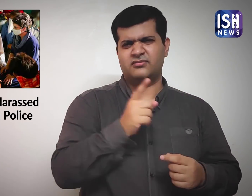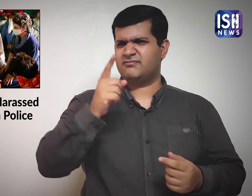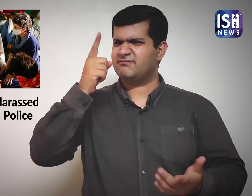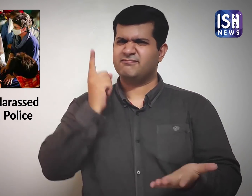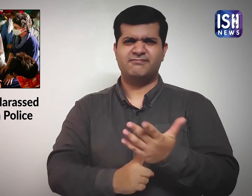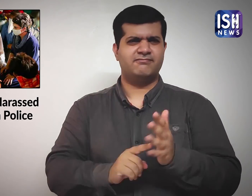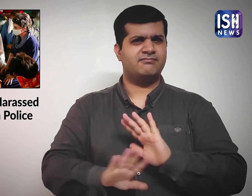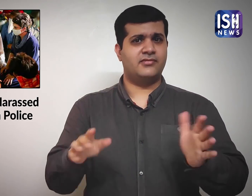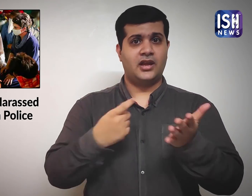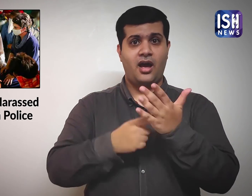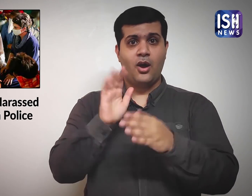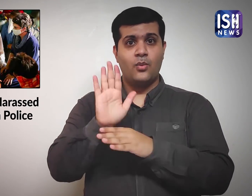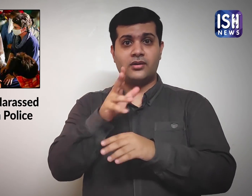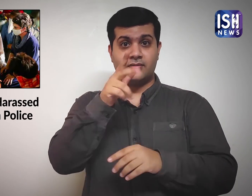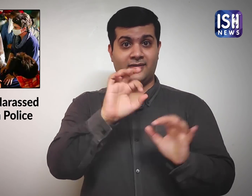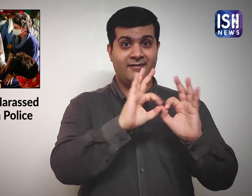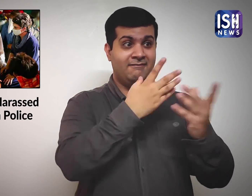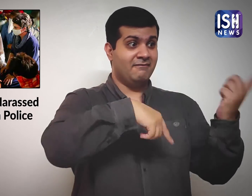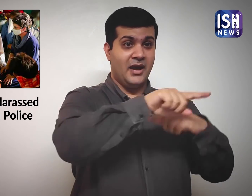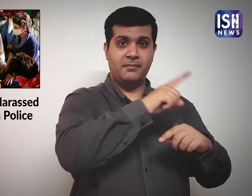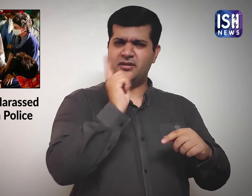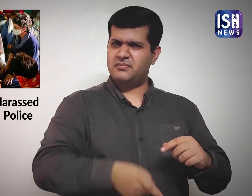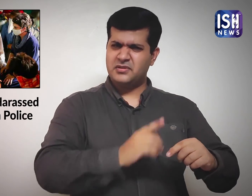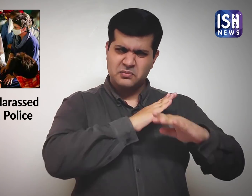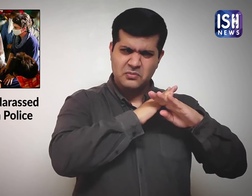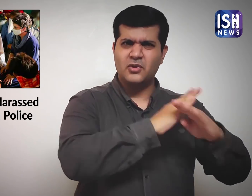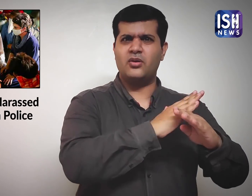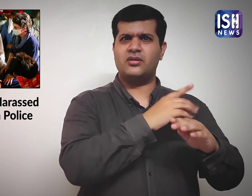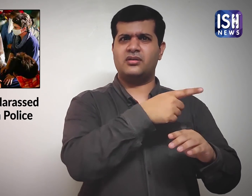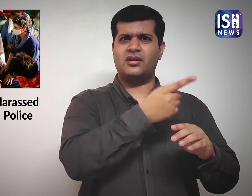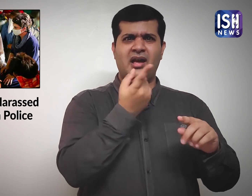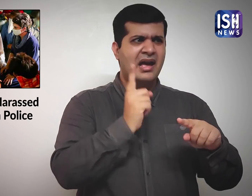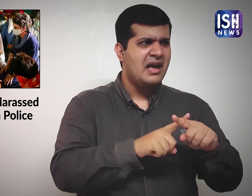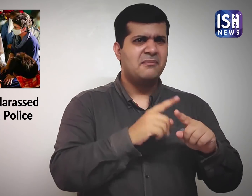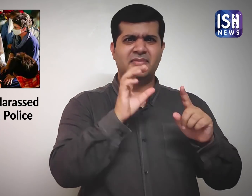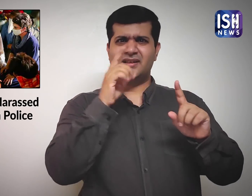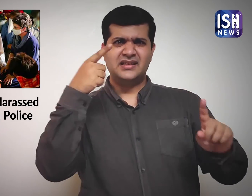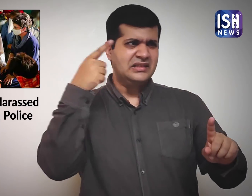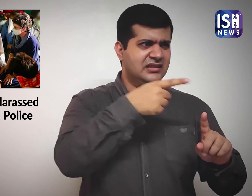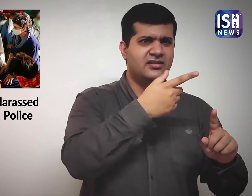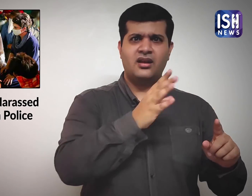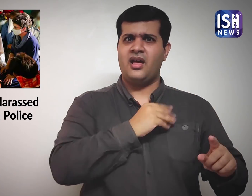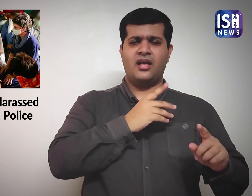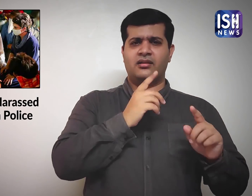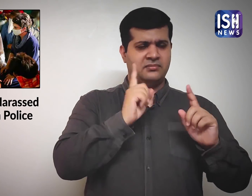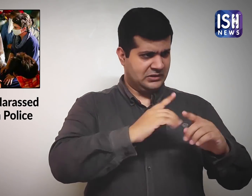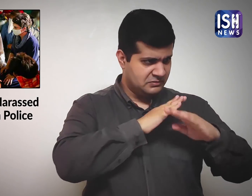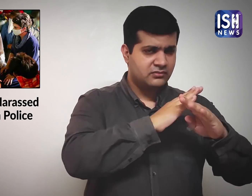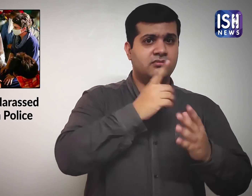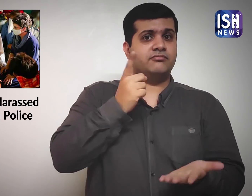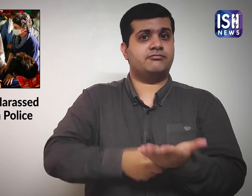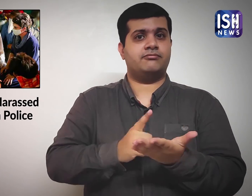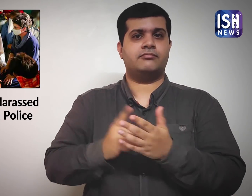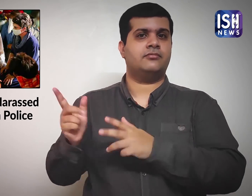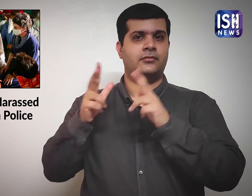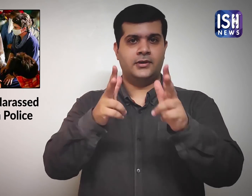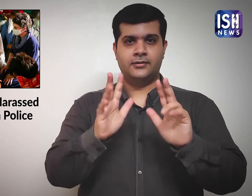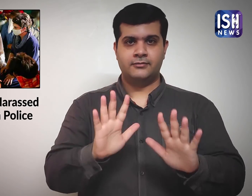Rahul Gandhi demanded the family's safety.